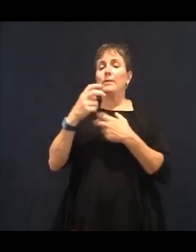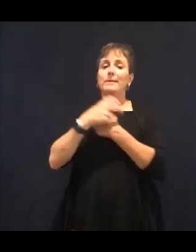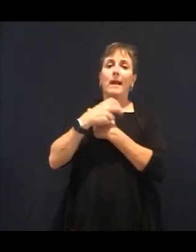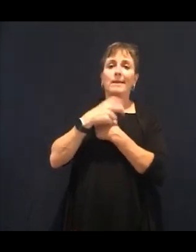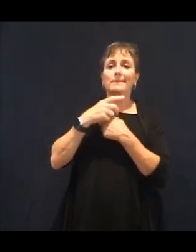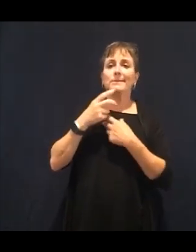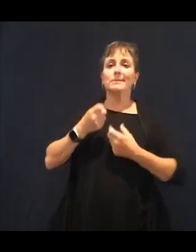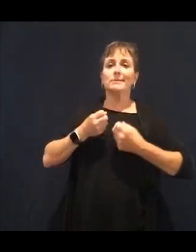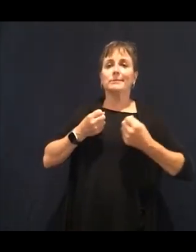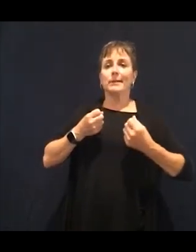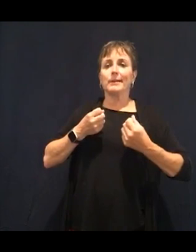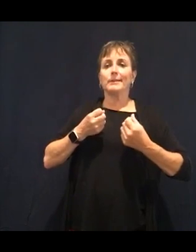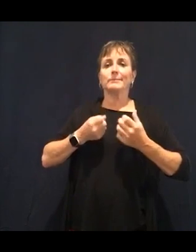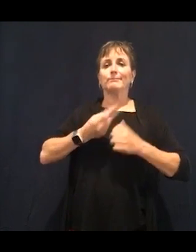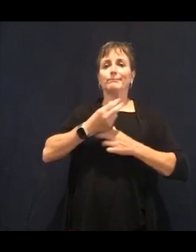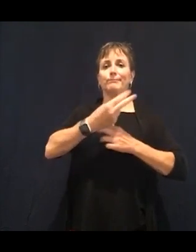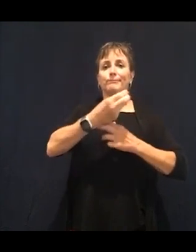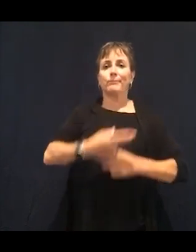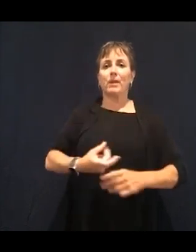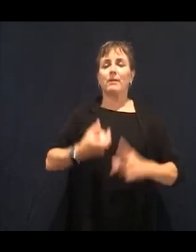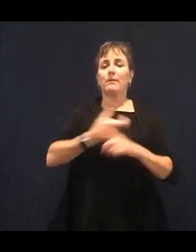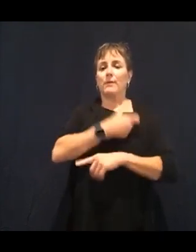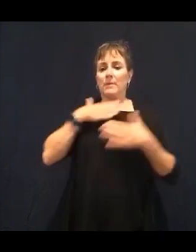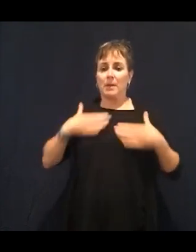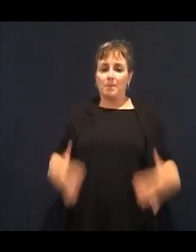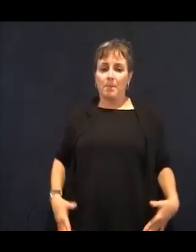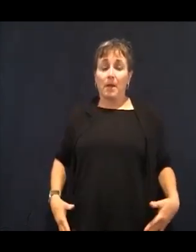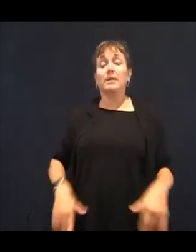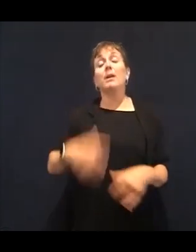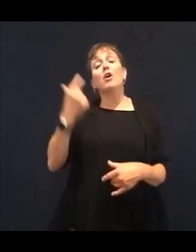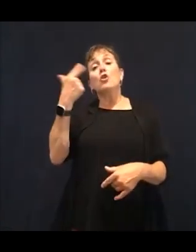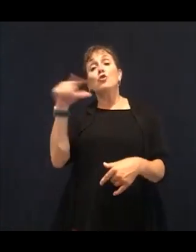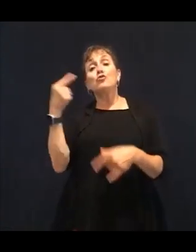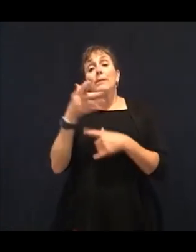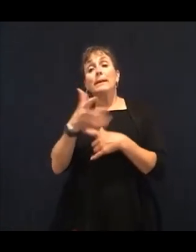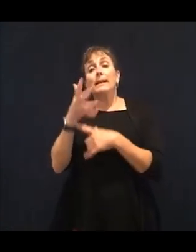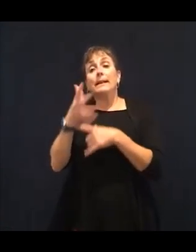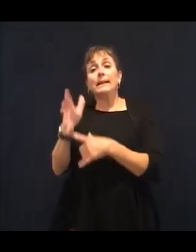or putting in smoothies or having in salads